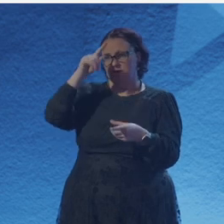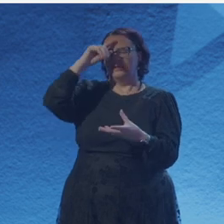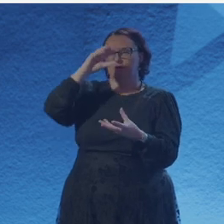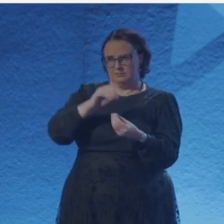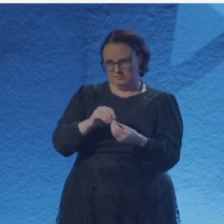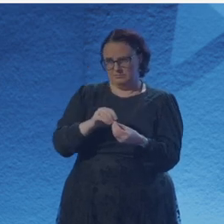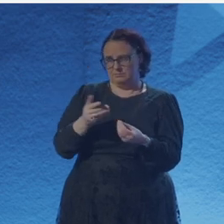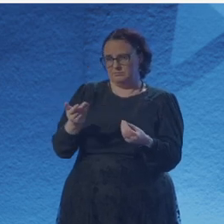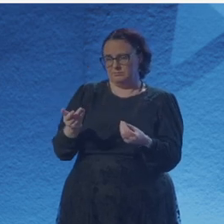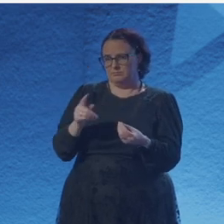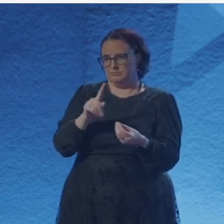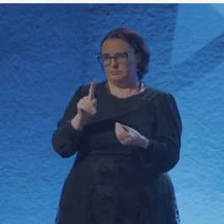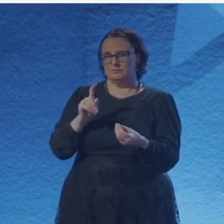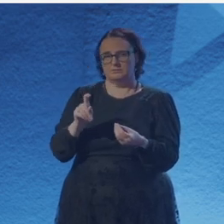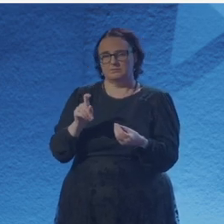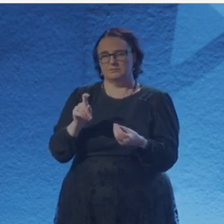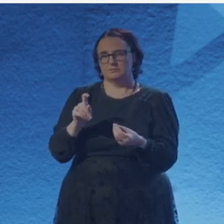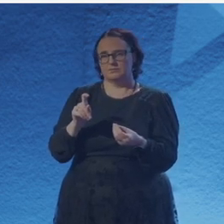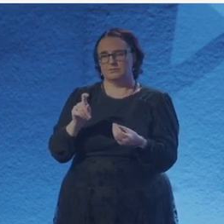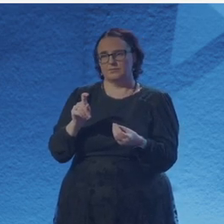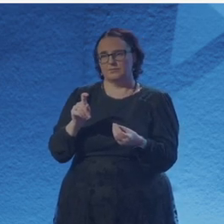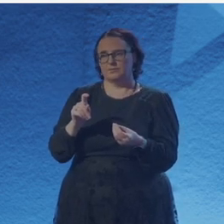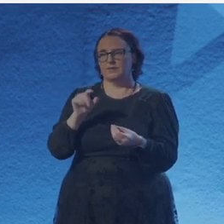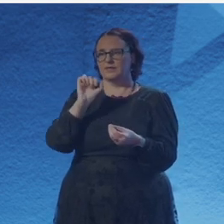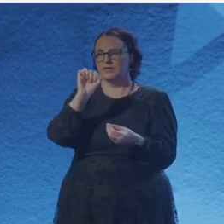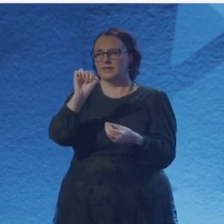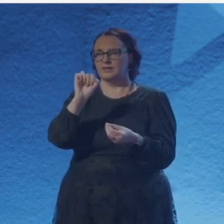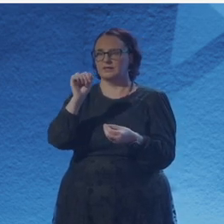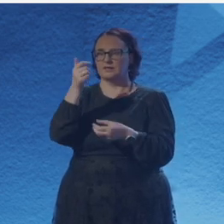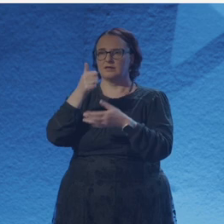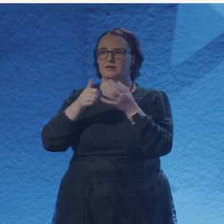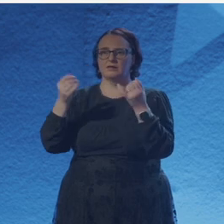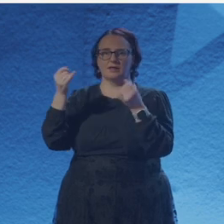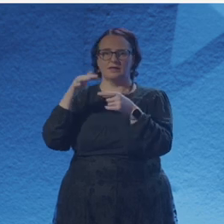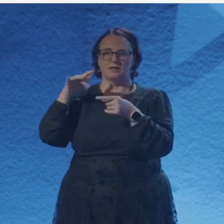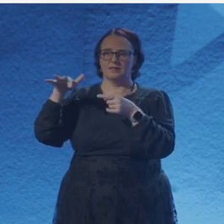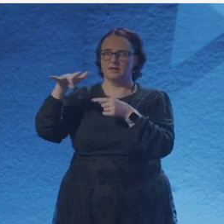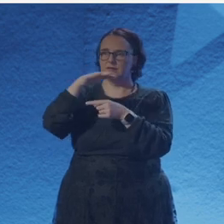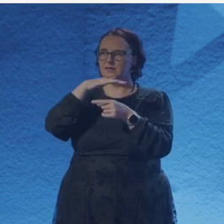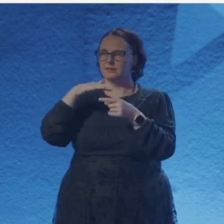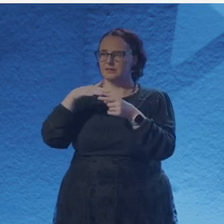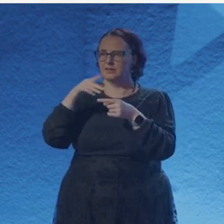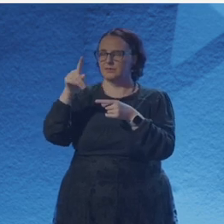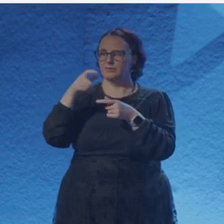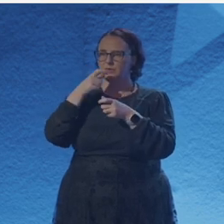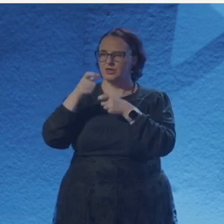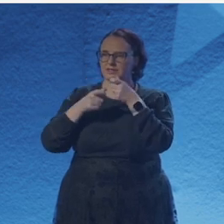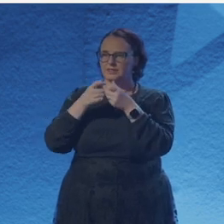Even a daughter must remark the fate of the dove. Is it perhaps a family pet?